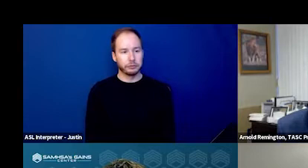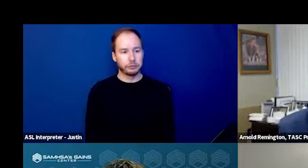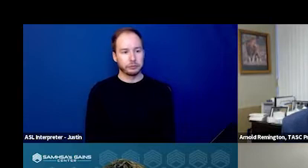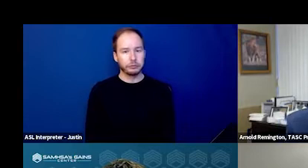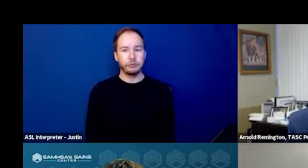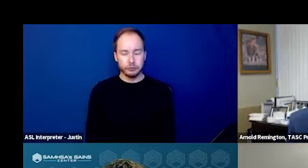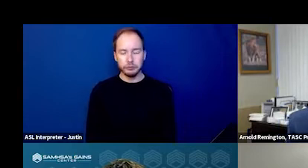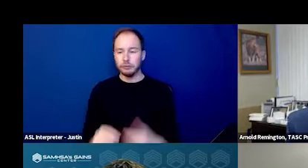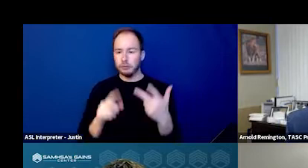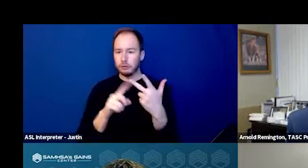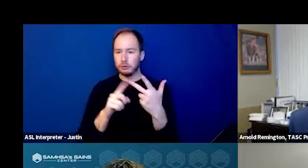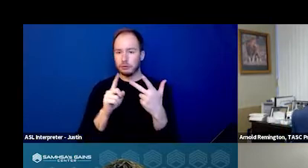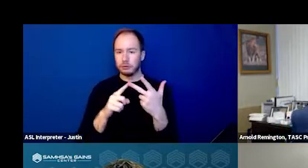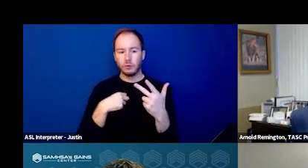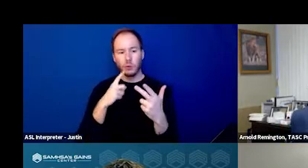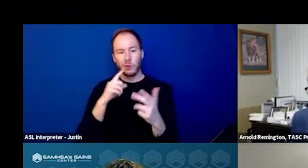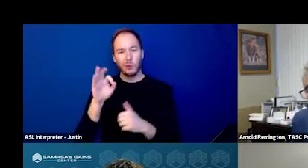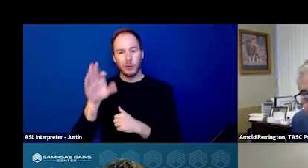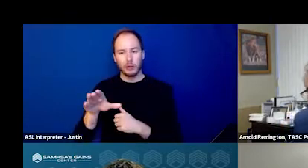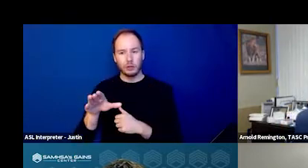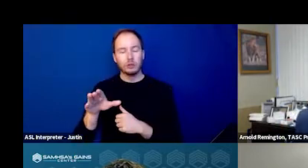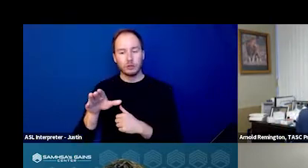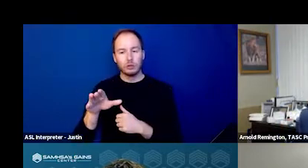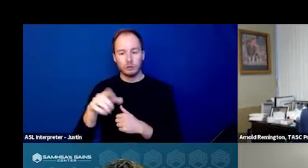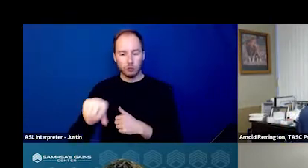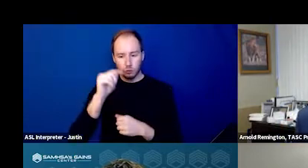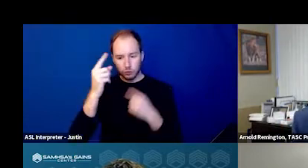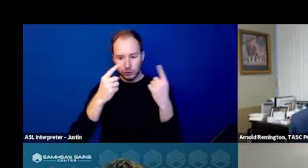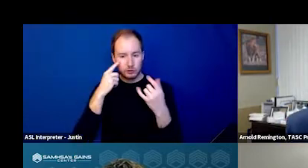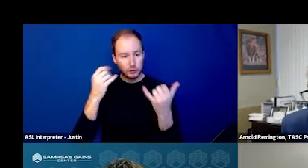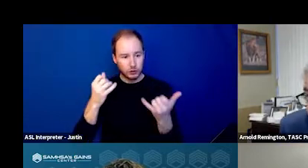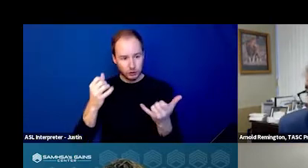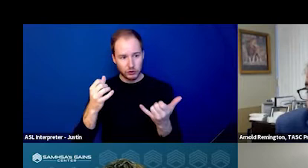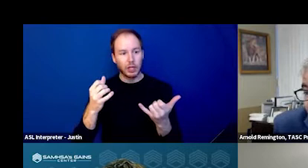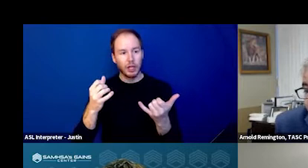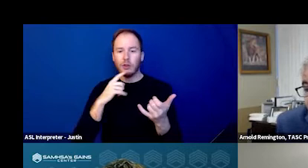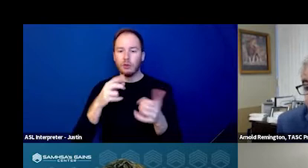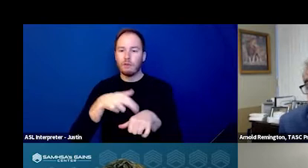The third model I wanted to mention for you to consider today is just a referral program.